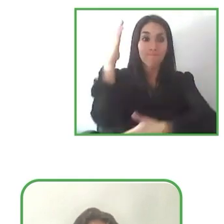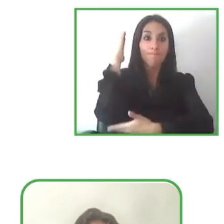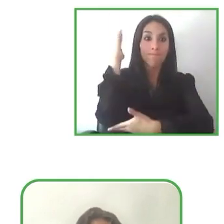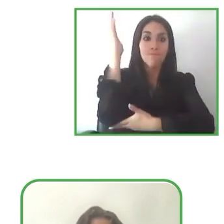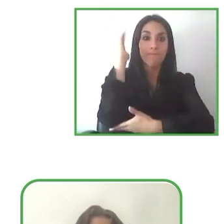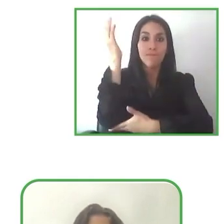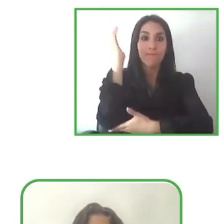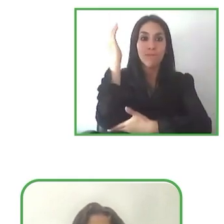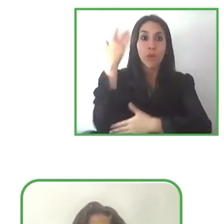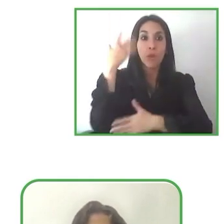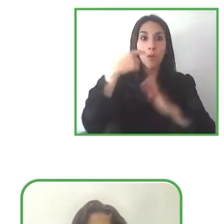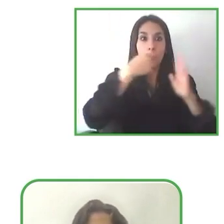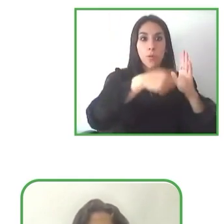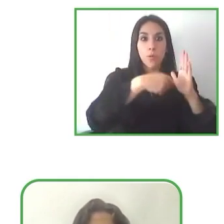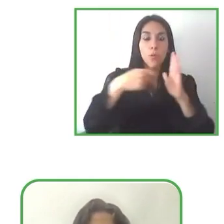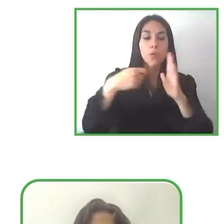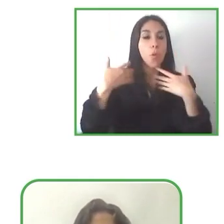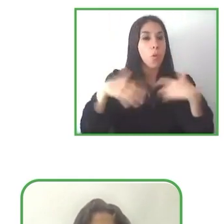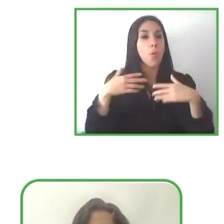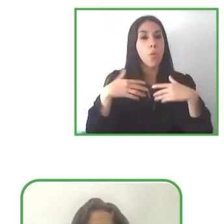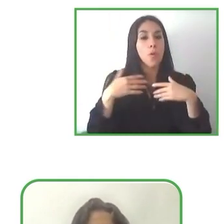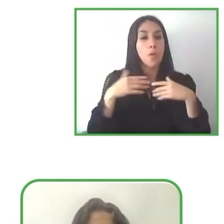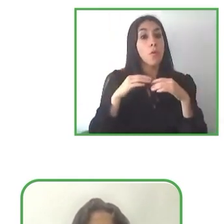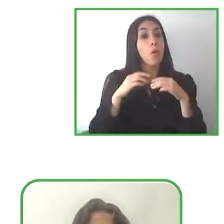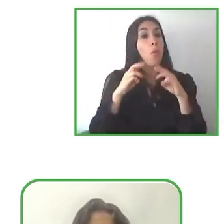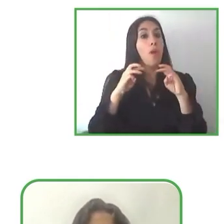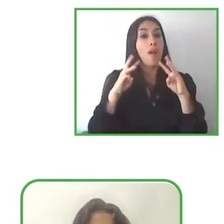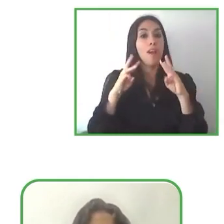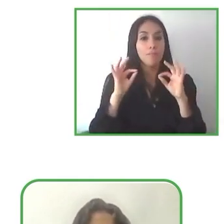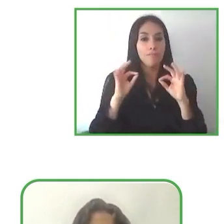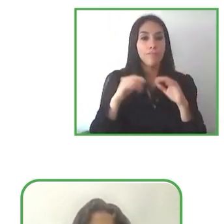presented, projects that are going to improve the quality of life